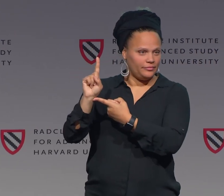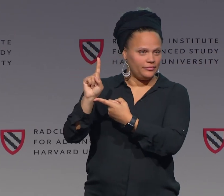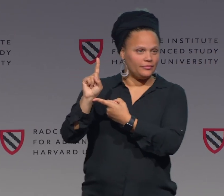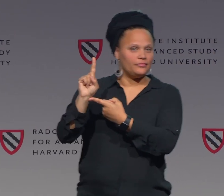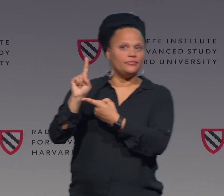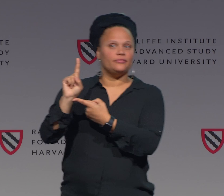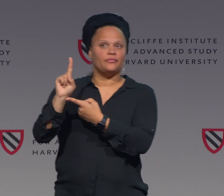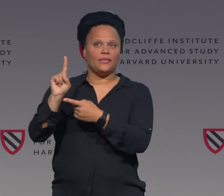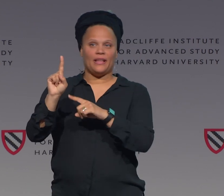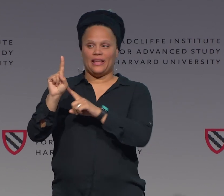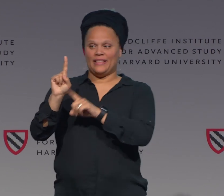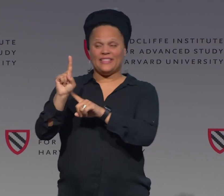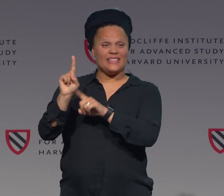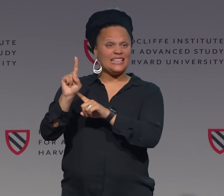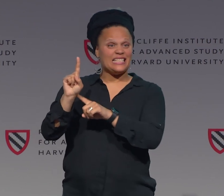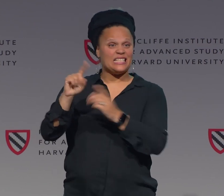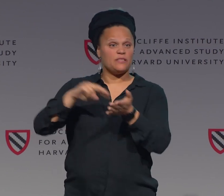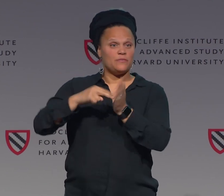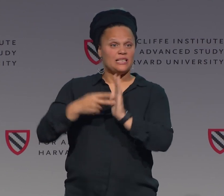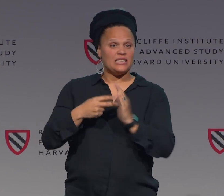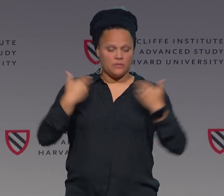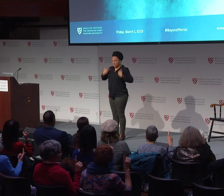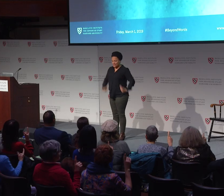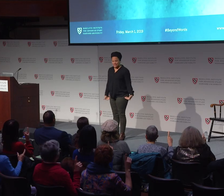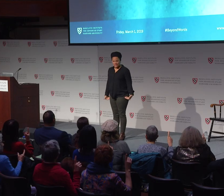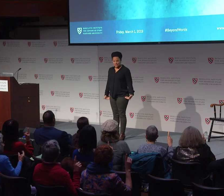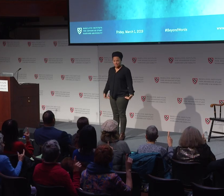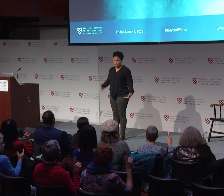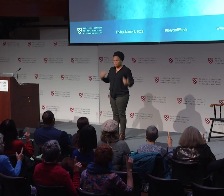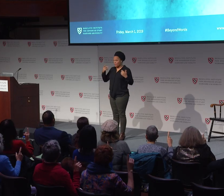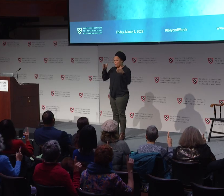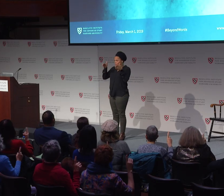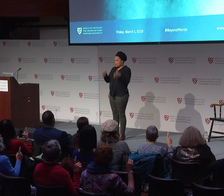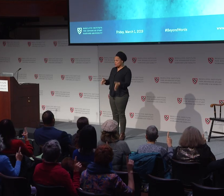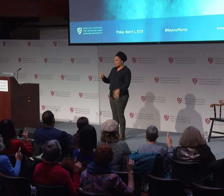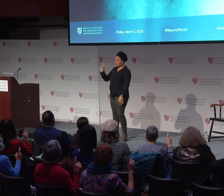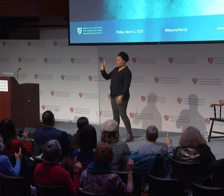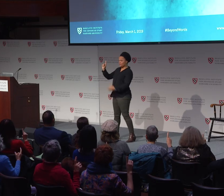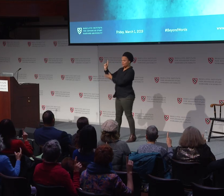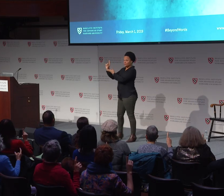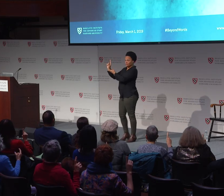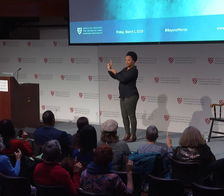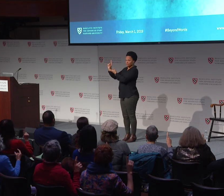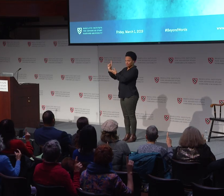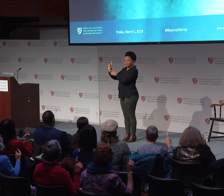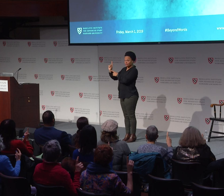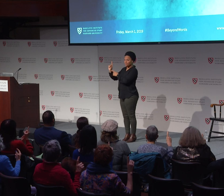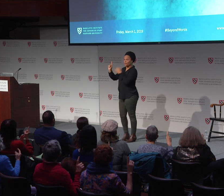Do this as your hand shape. This could represent an individual or a person.